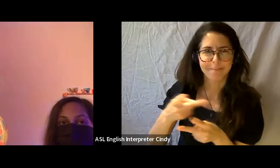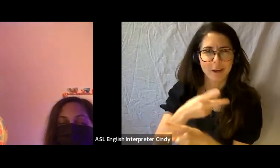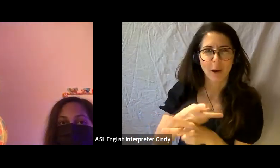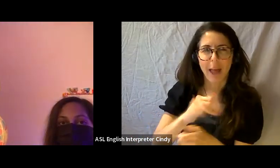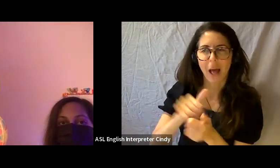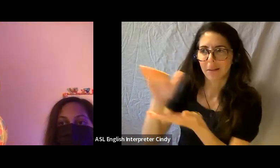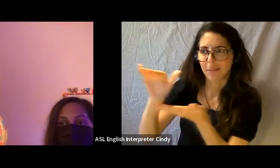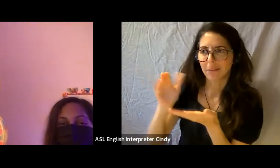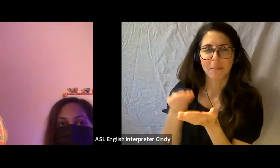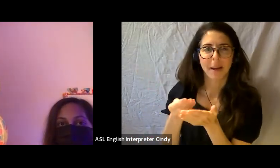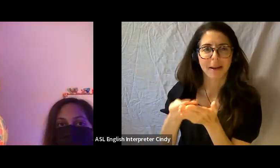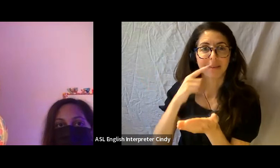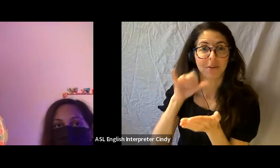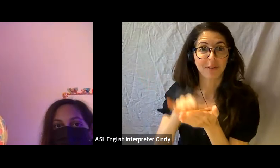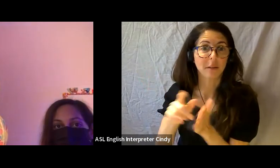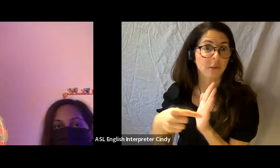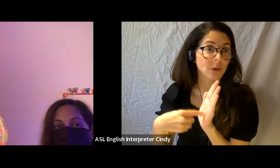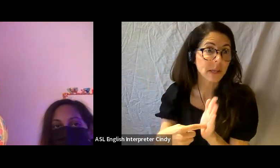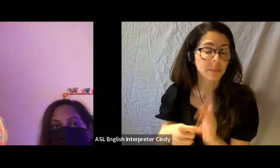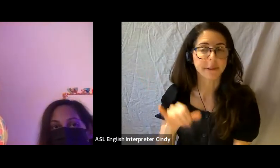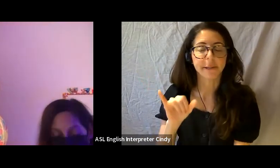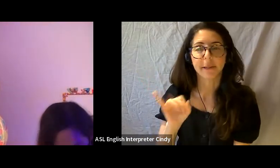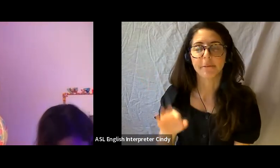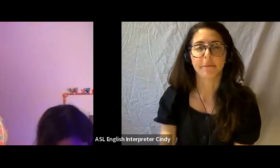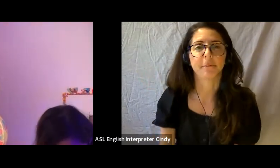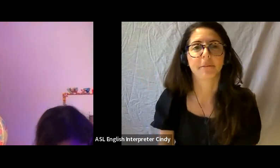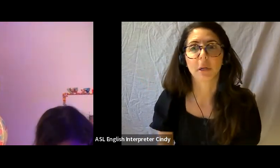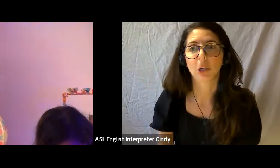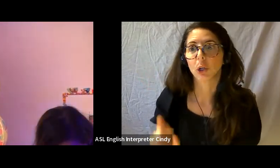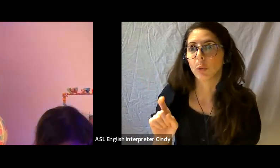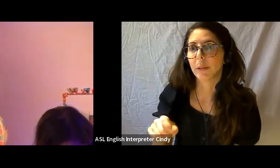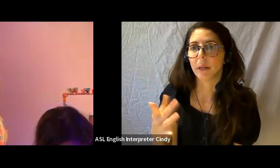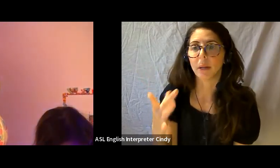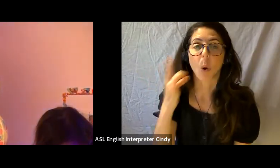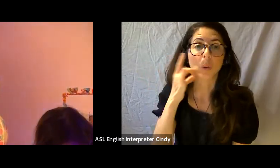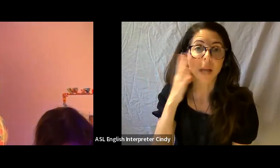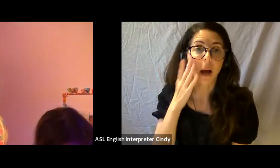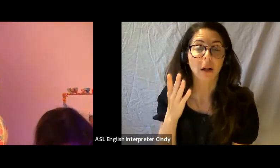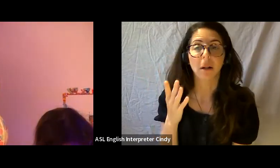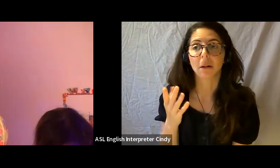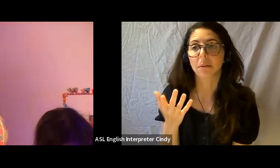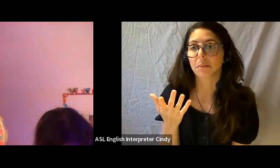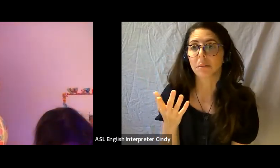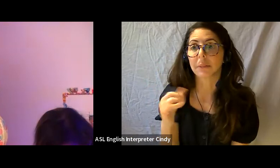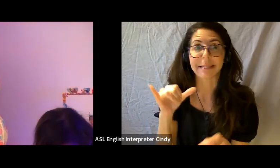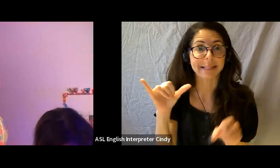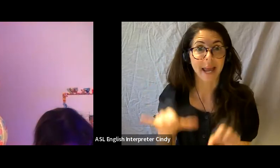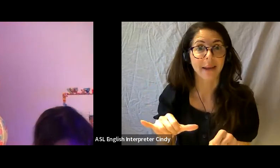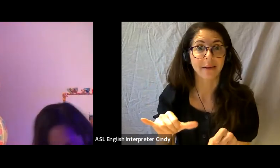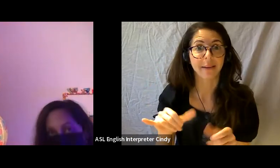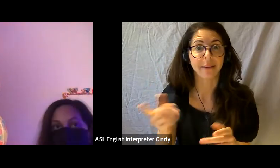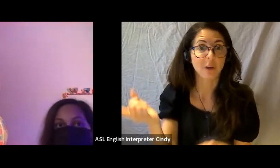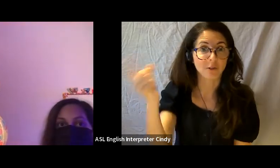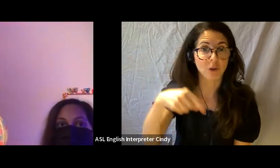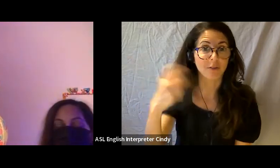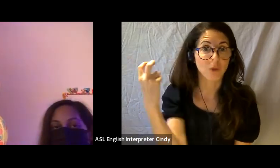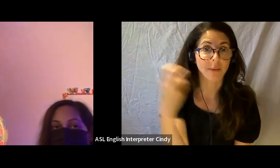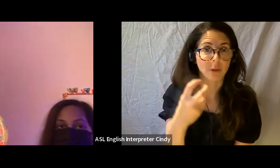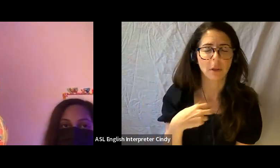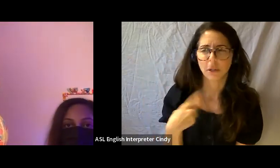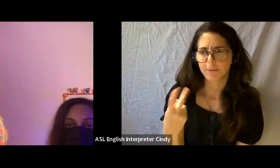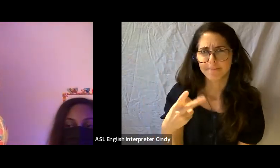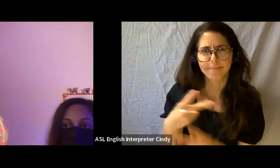if you need to travel and you need accomodations to come here, then we can work together to figure that out